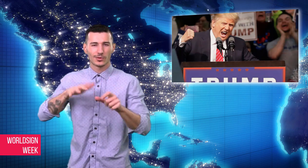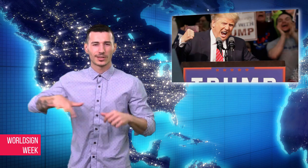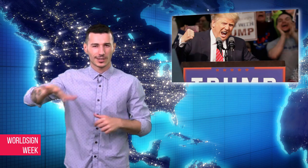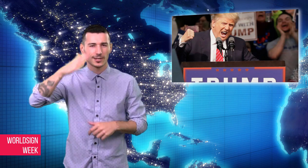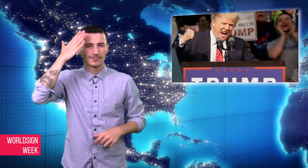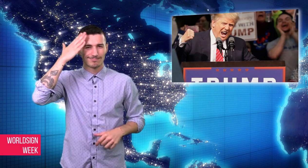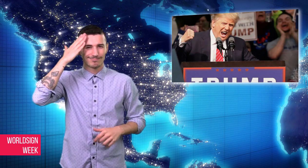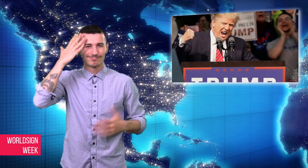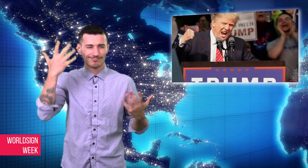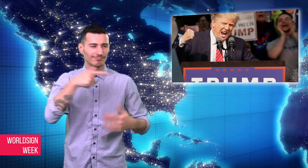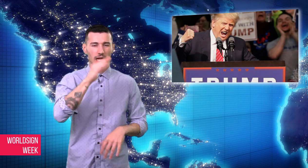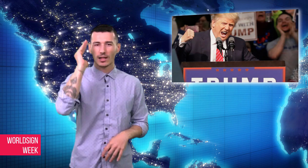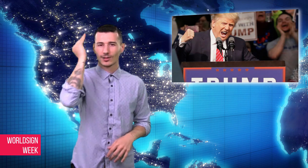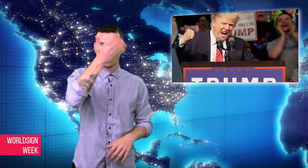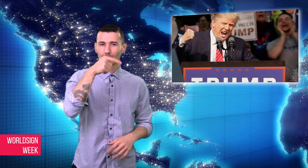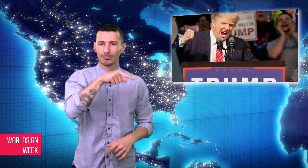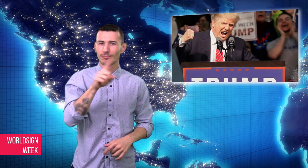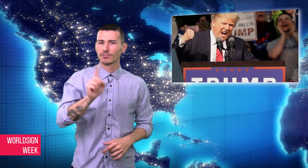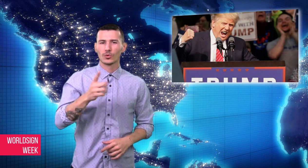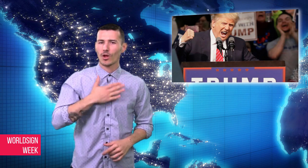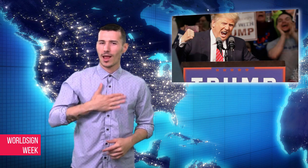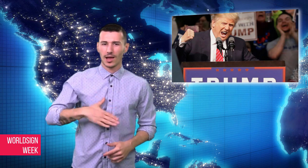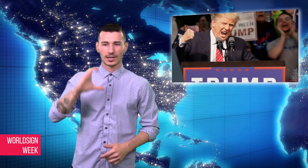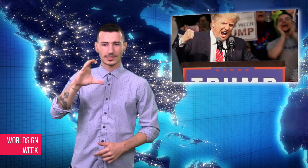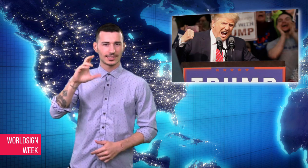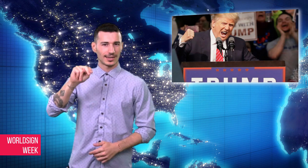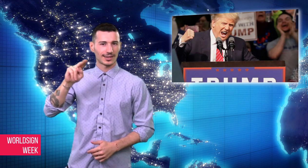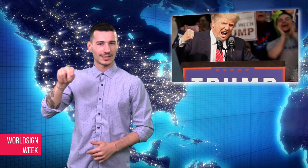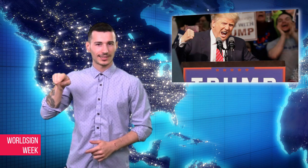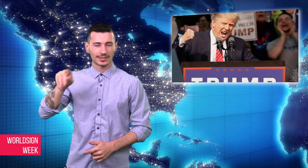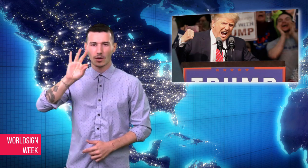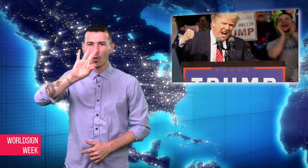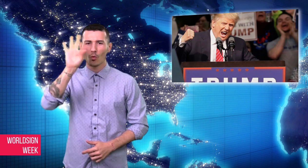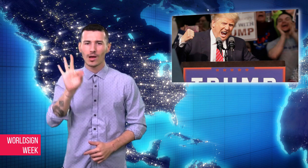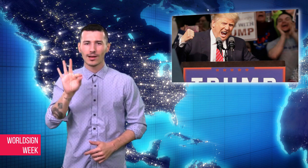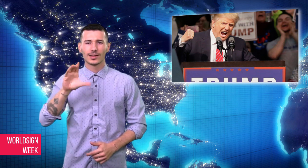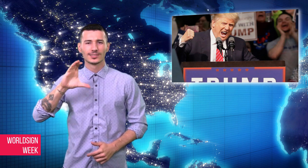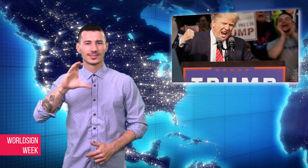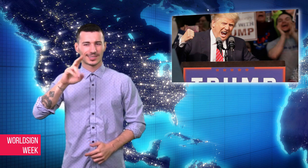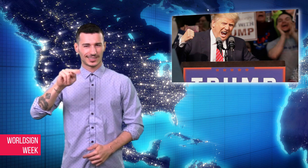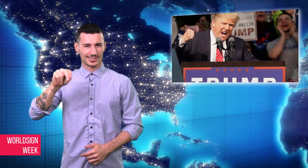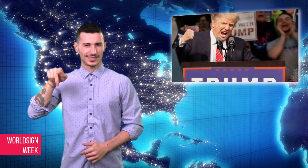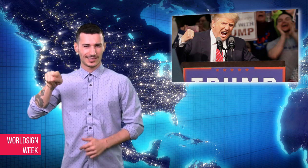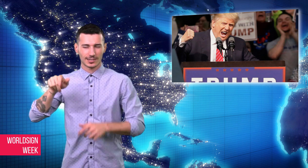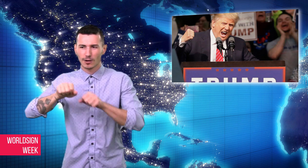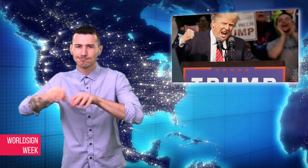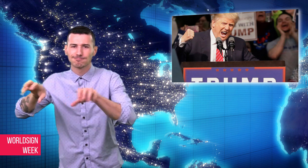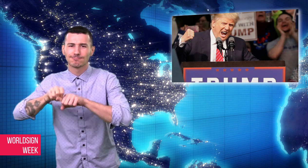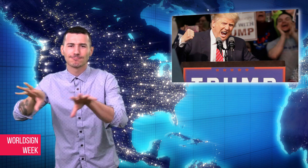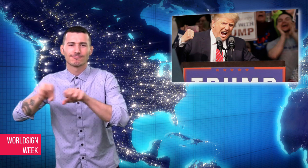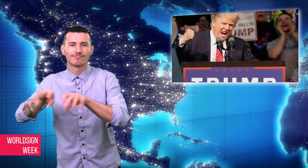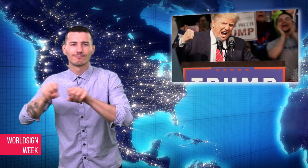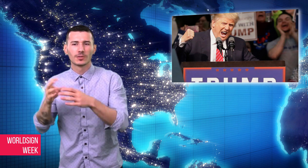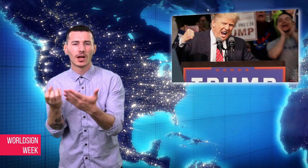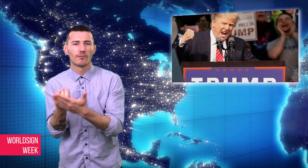Trump’s disdain of CNN is well known due to its coverage of him and his